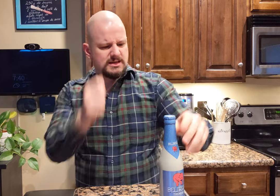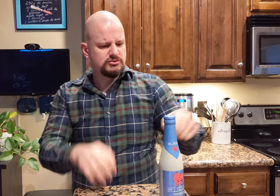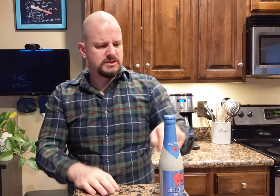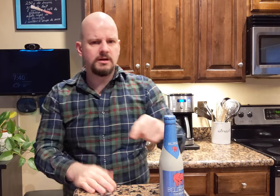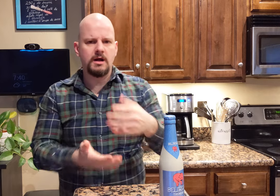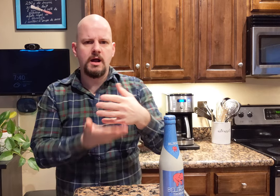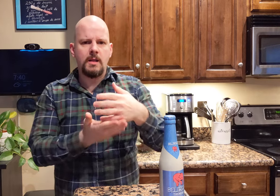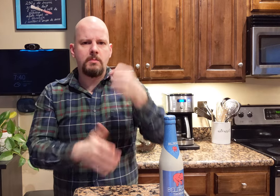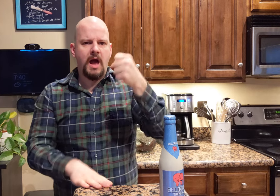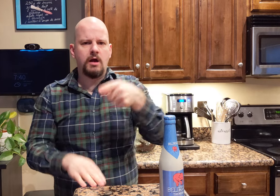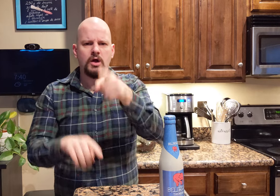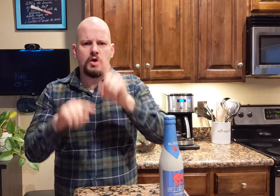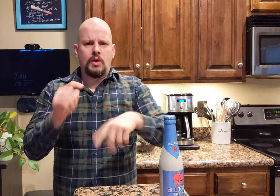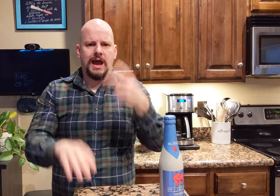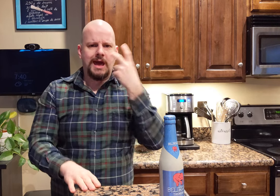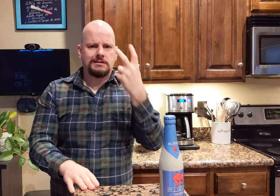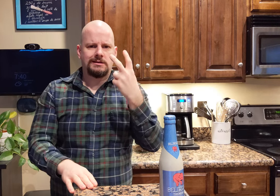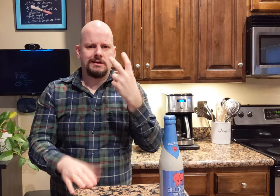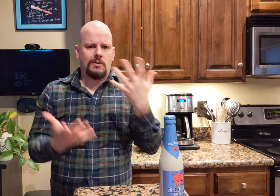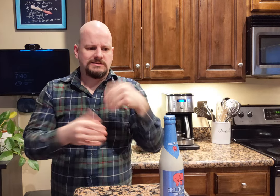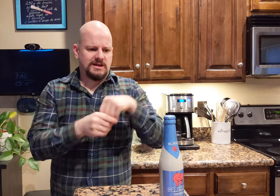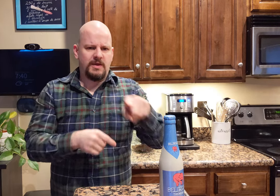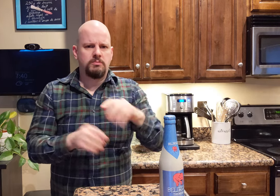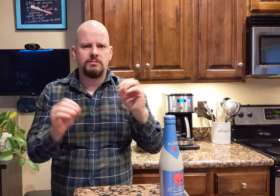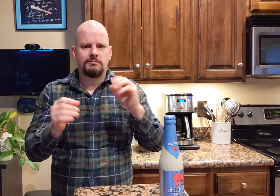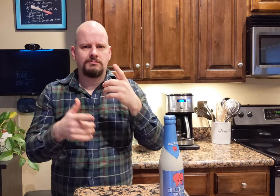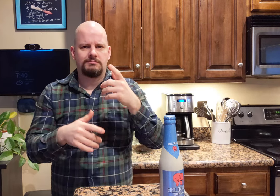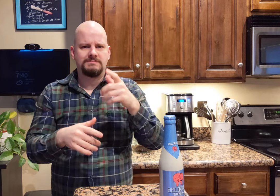Interestingly, you can't see anything through the bottle.